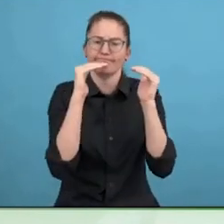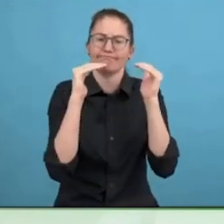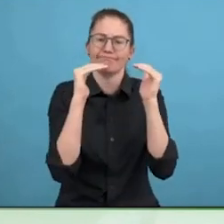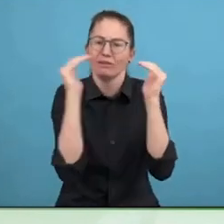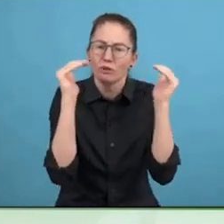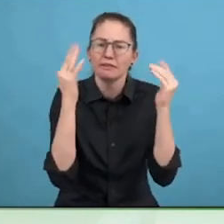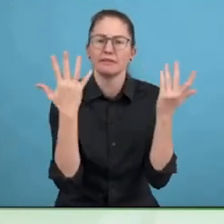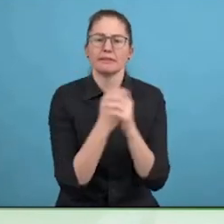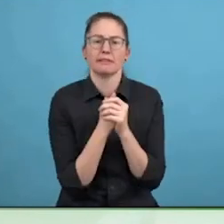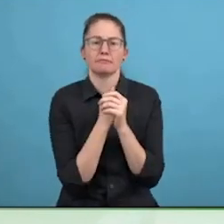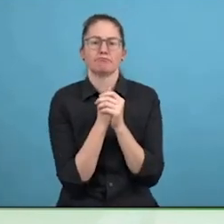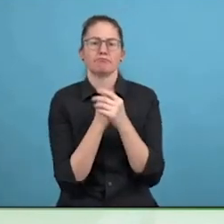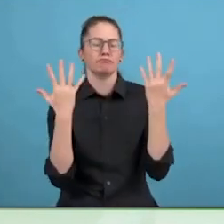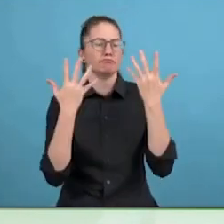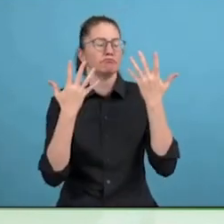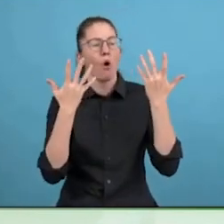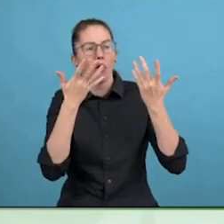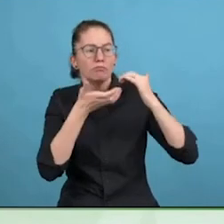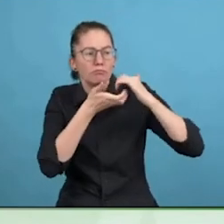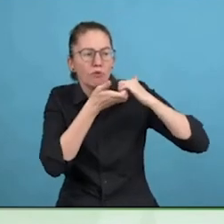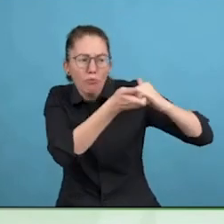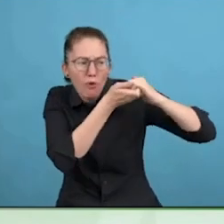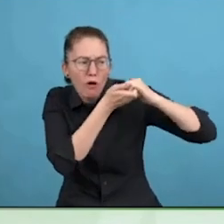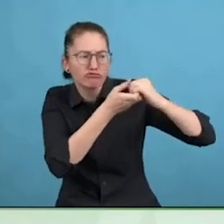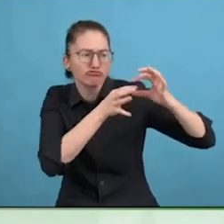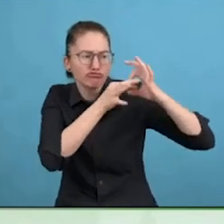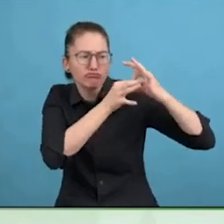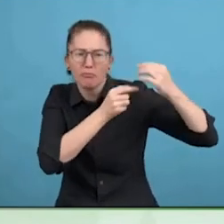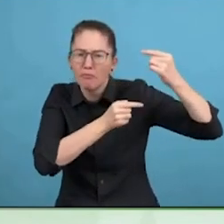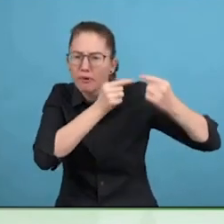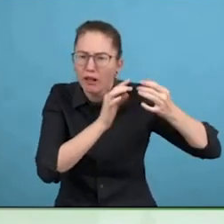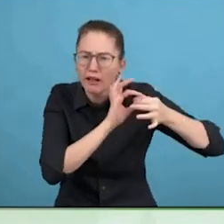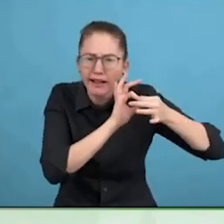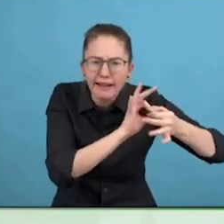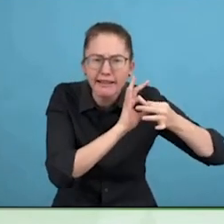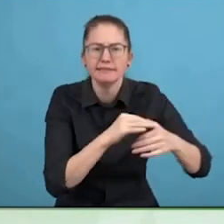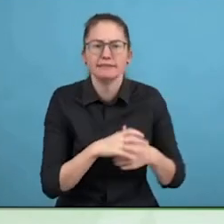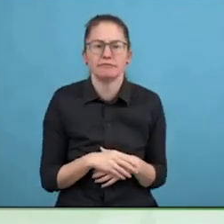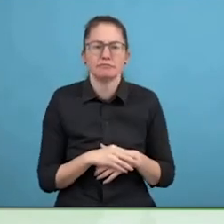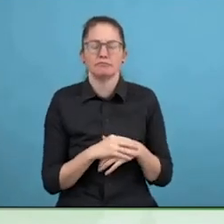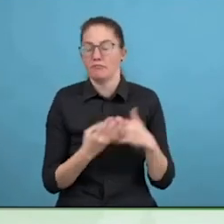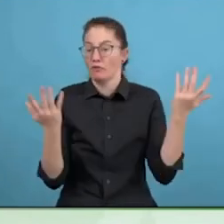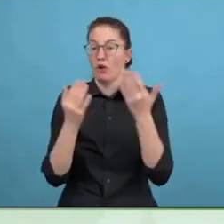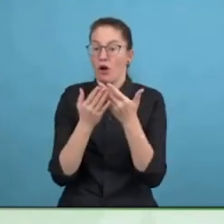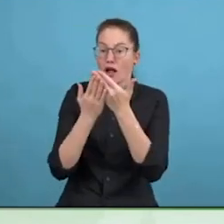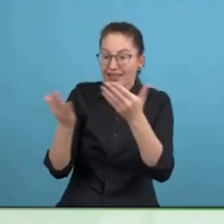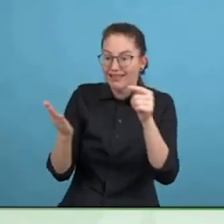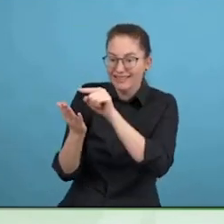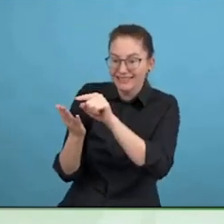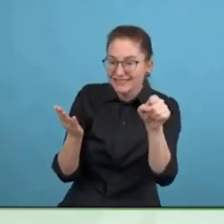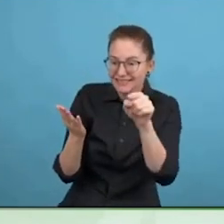think what is happening and why it is so important with the whole LGBT,